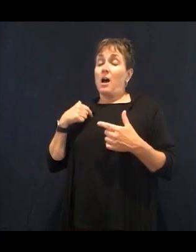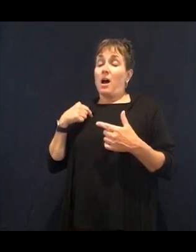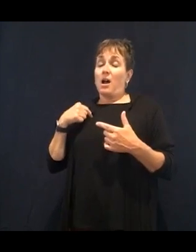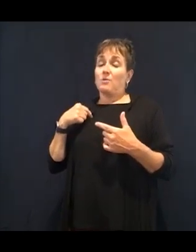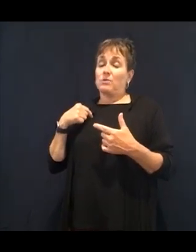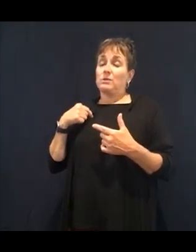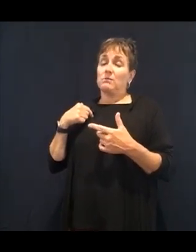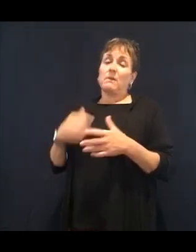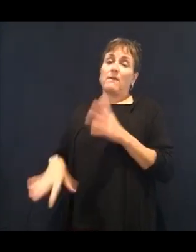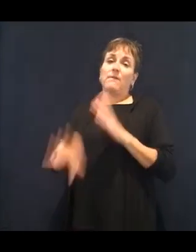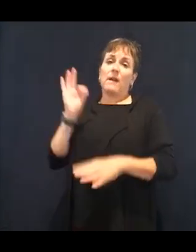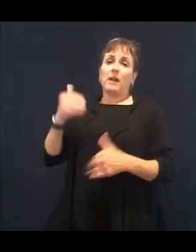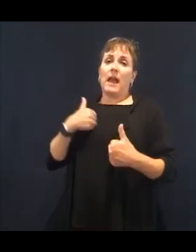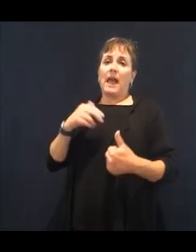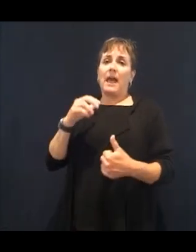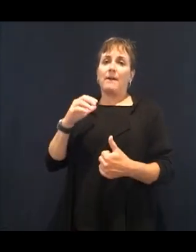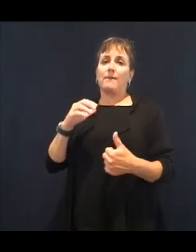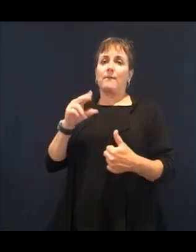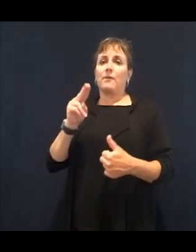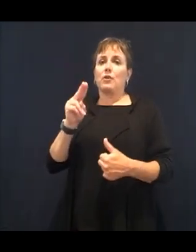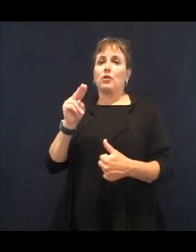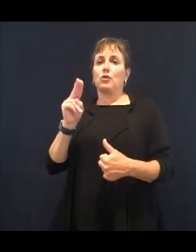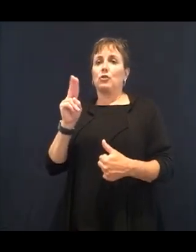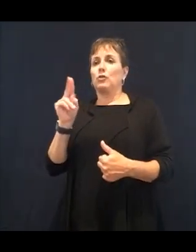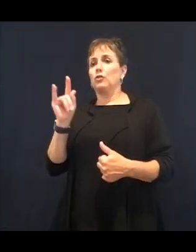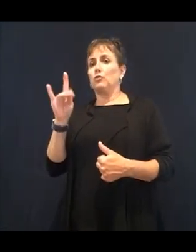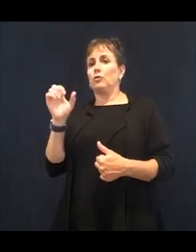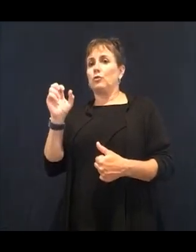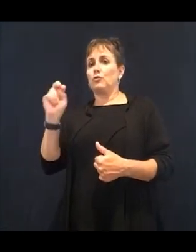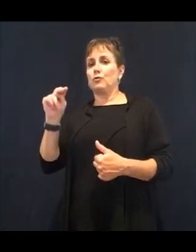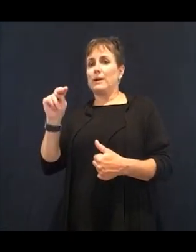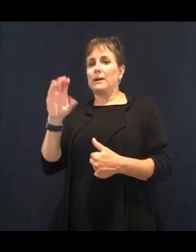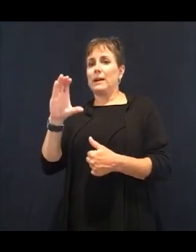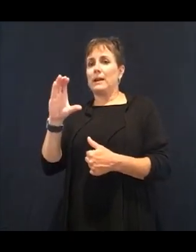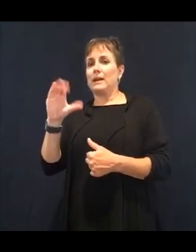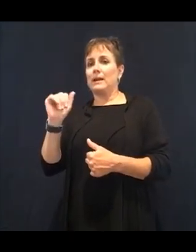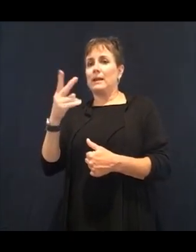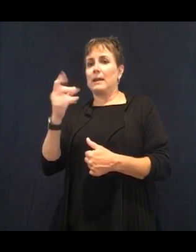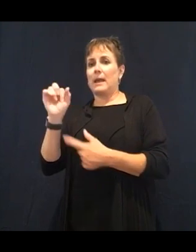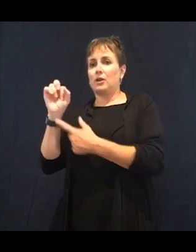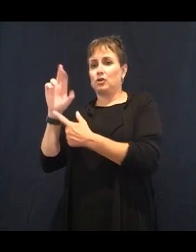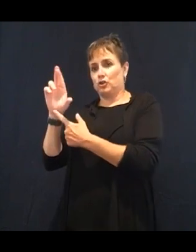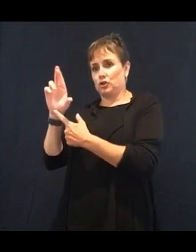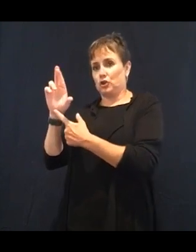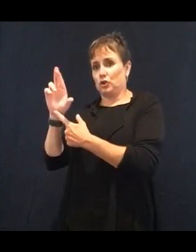fighting for my life to actually heal my body. And that's